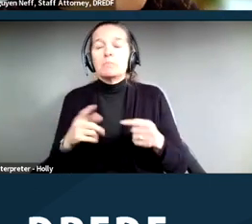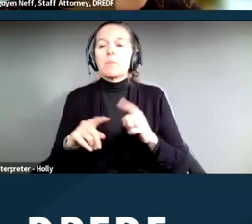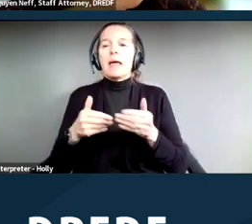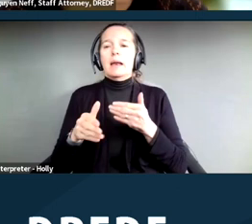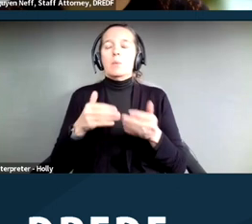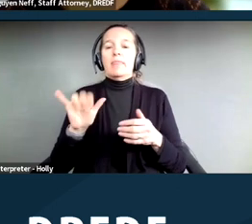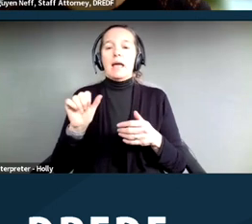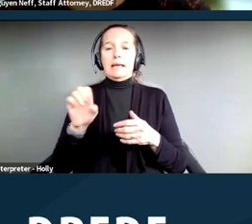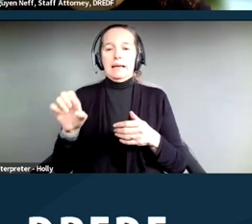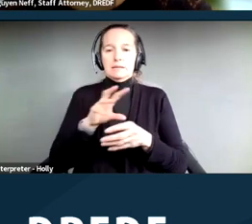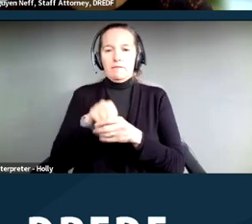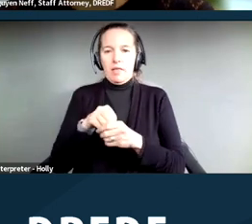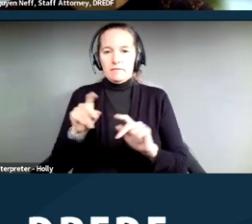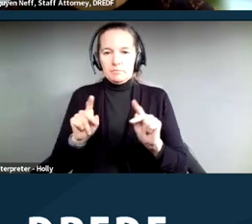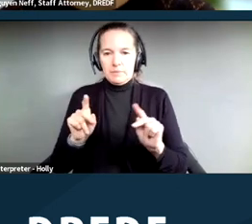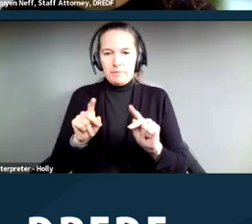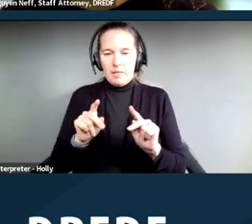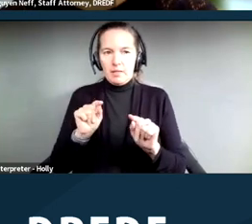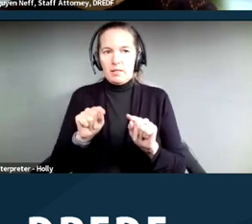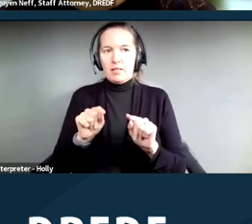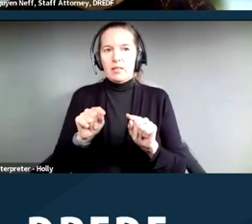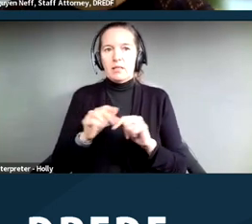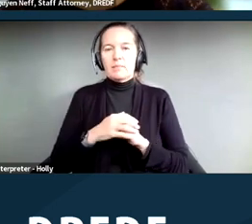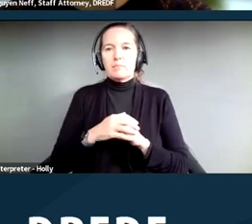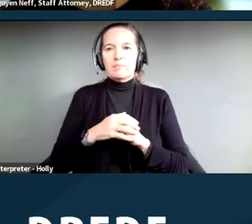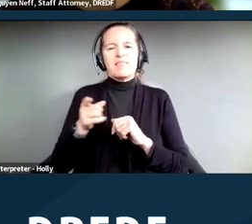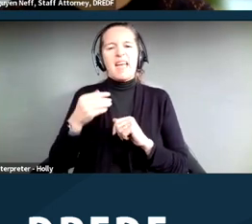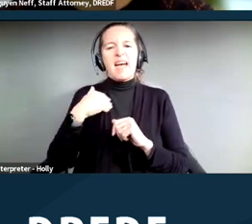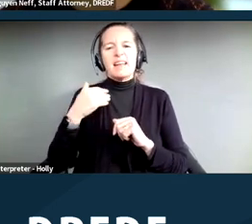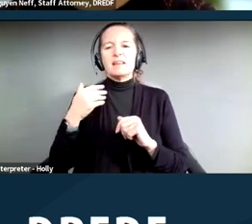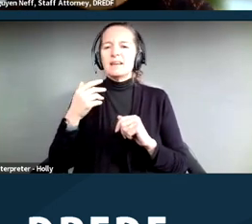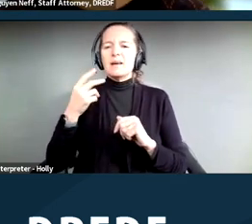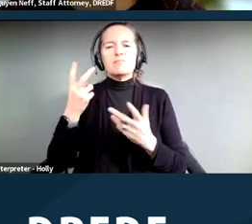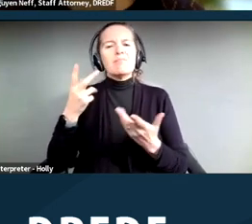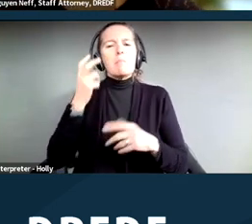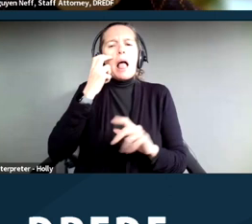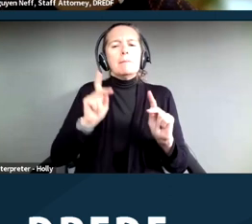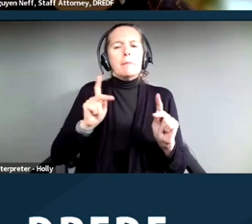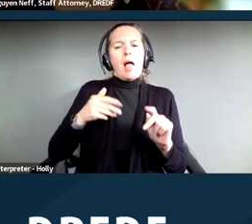people who had seeing eye dogs, people who were blind, who had come in to Hawaii,